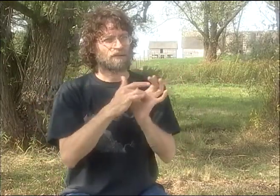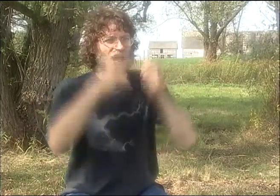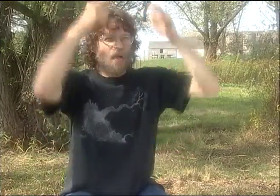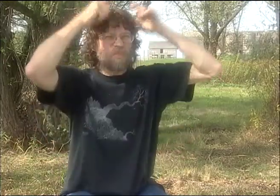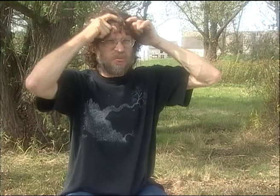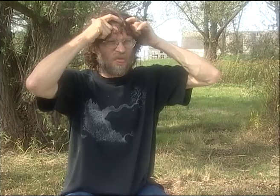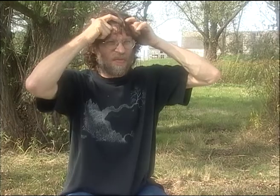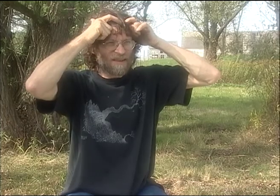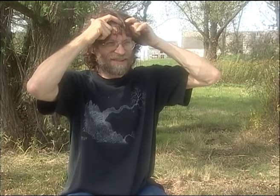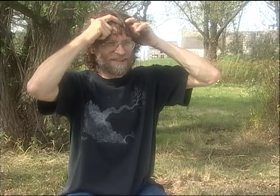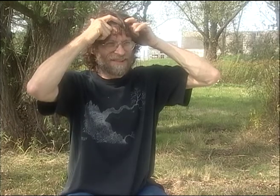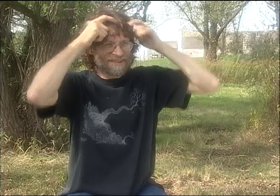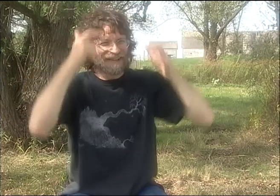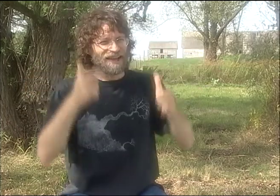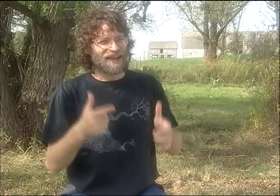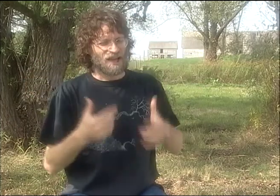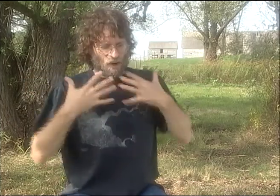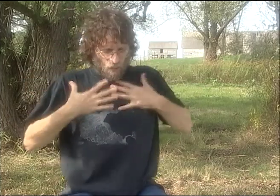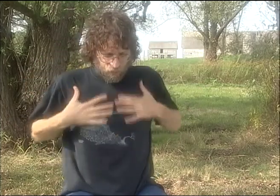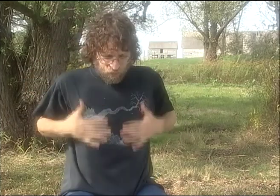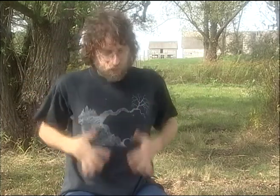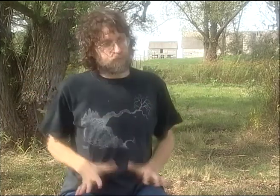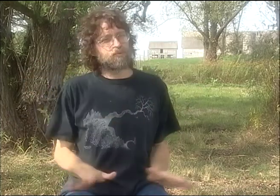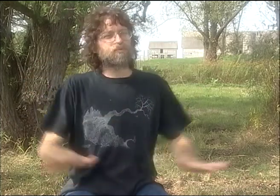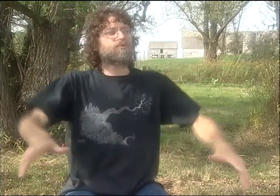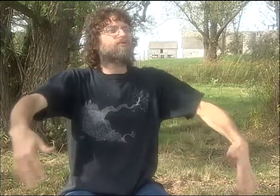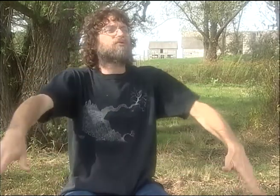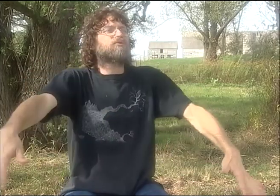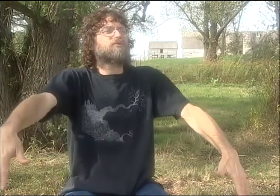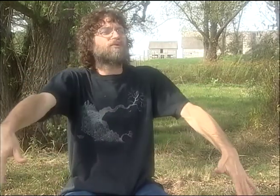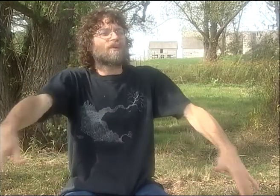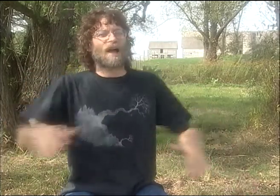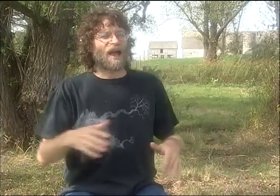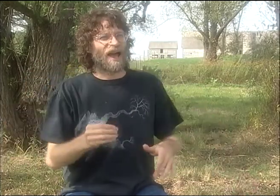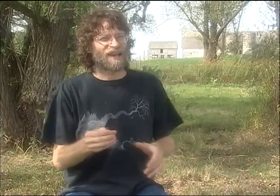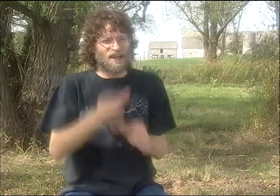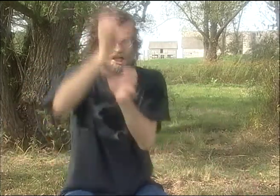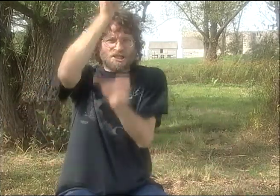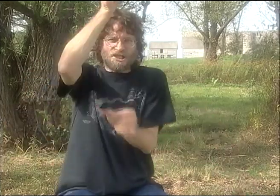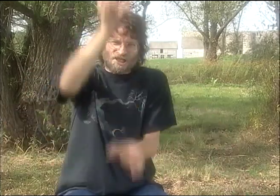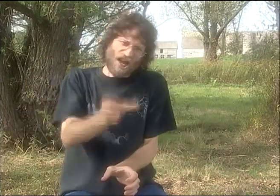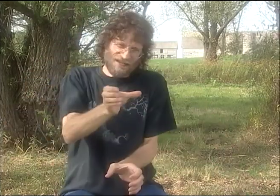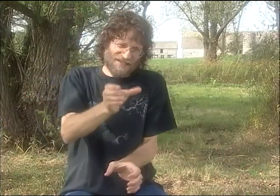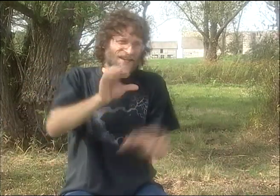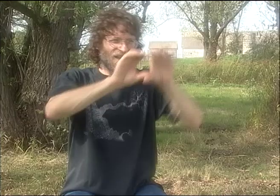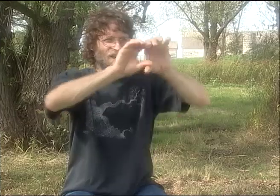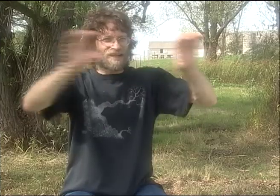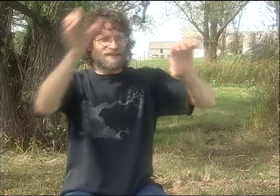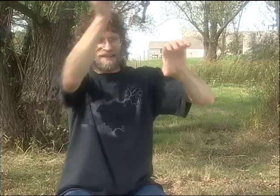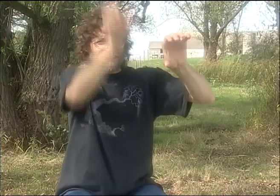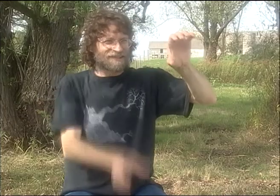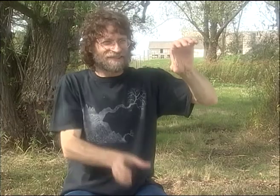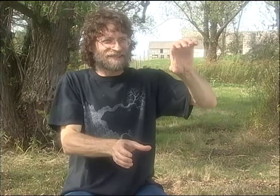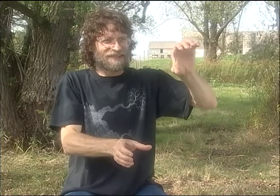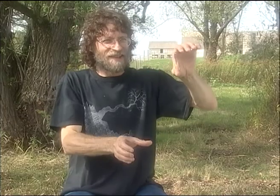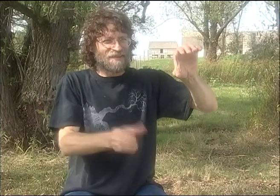AND HE WAS DRESSED LIKE JESUS. HE EVEN HAD A CROWN OF THORNS ON AND THIS LONG, FLOWING ROBE.